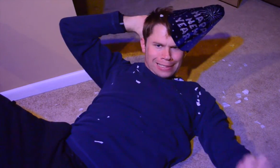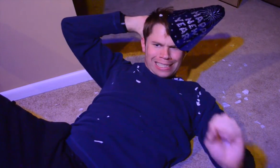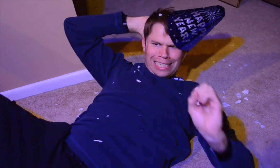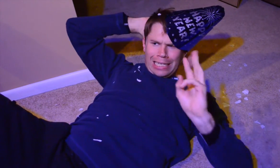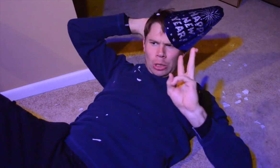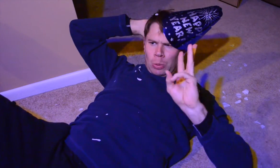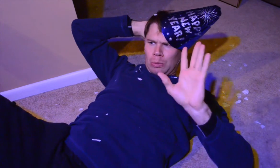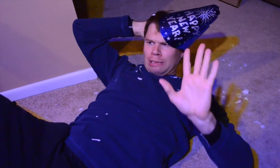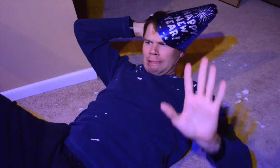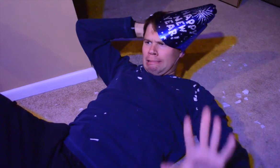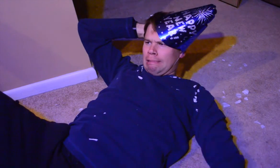OW!